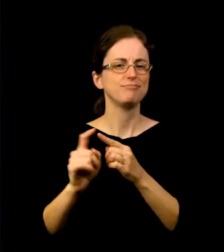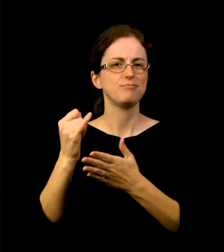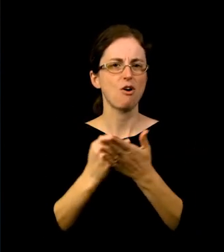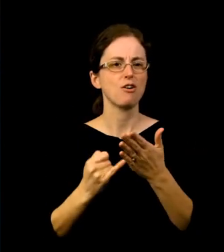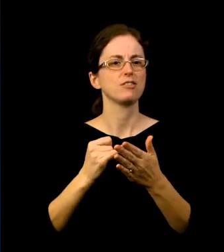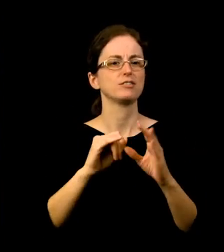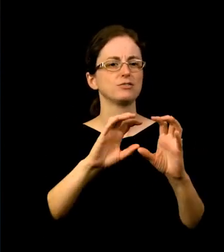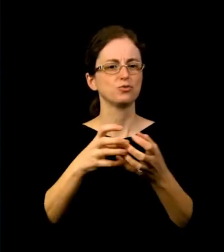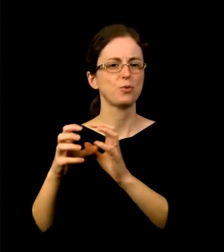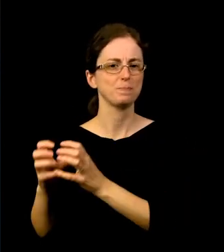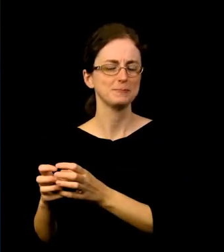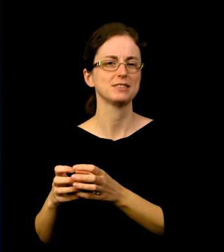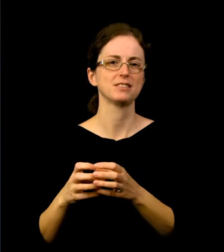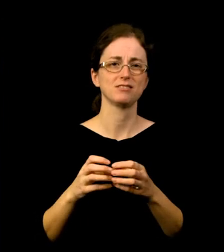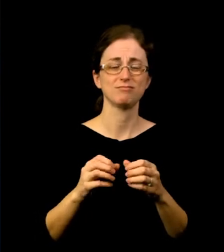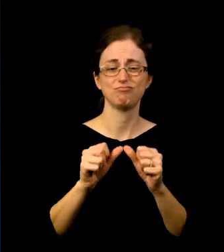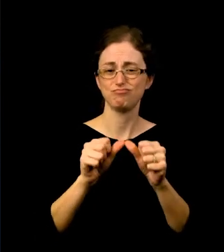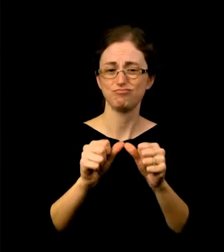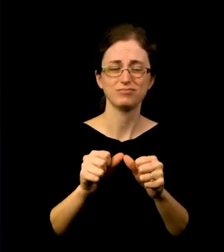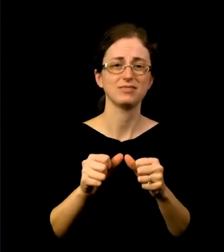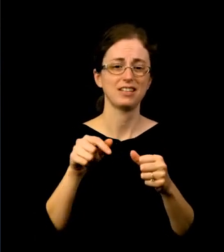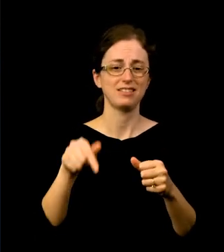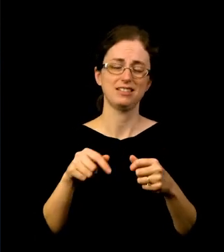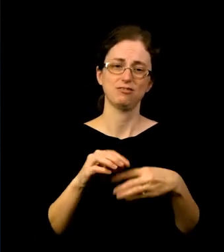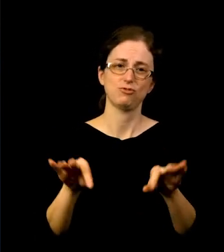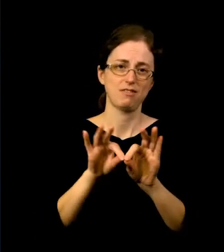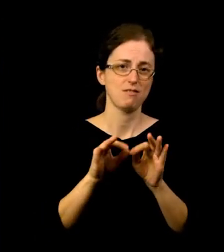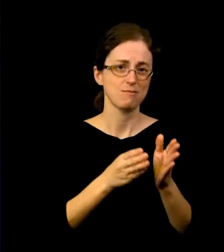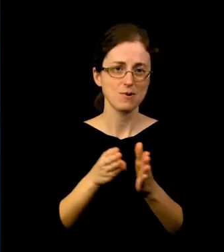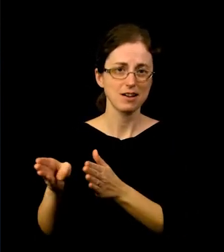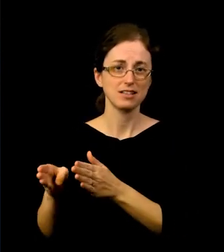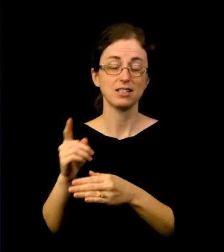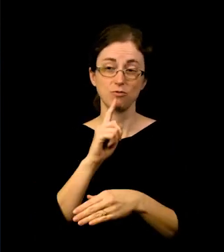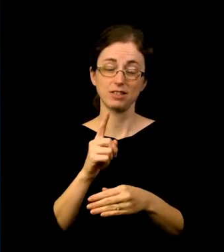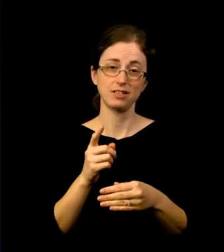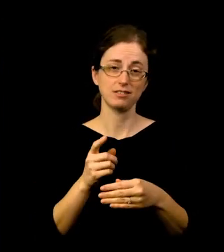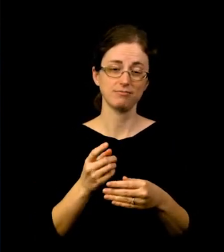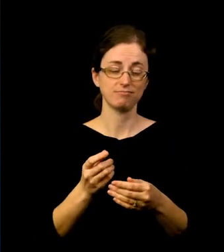And so I'm here to share my gratitude and appreciation. Thank you for all that Portland Art Museum did